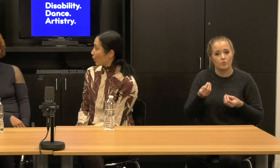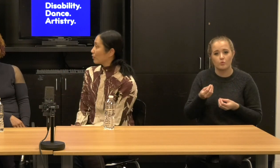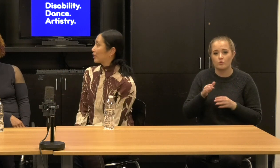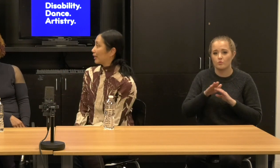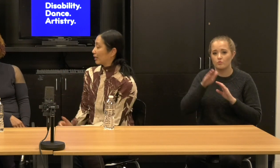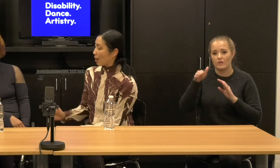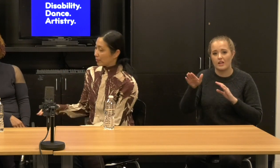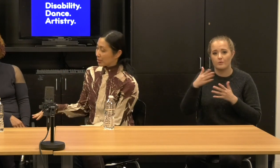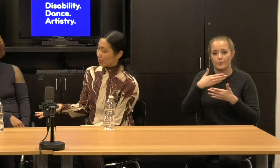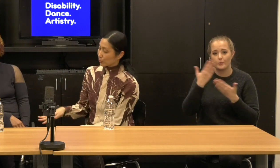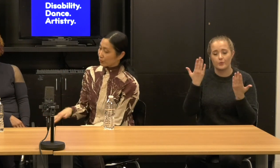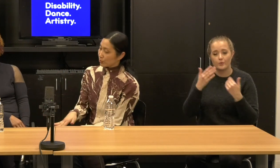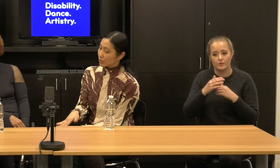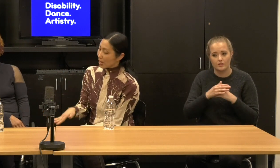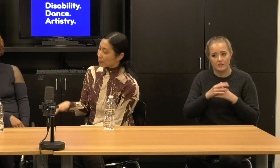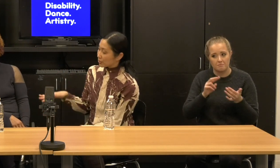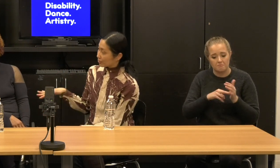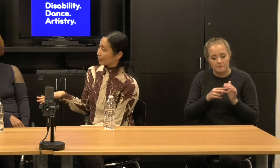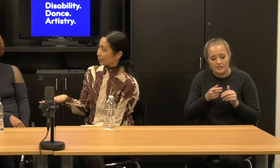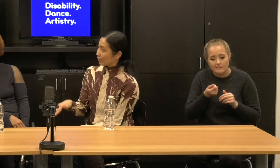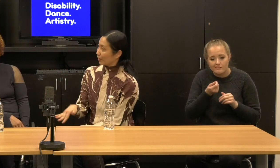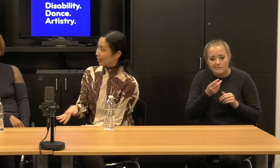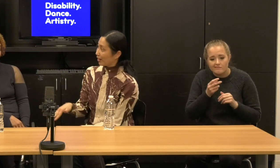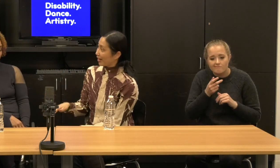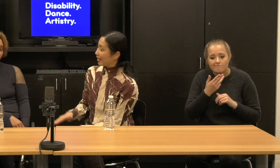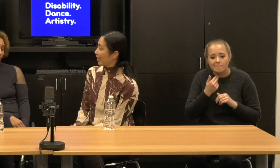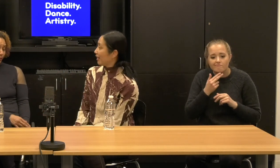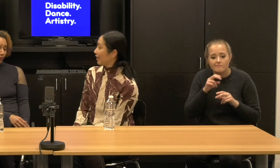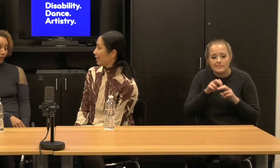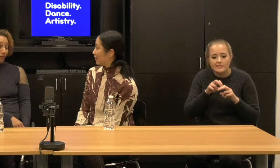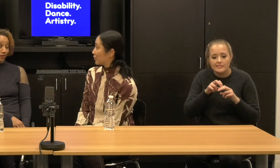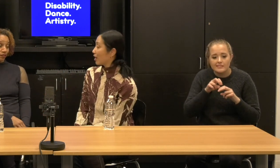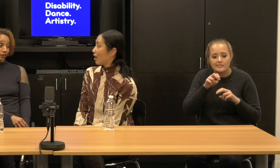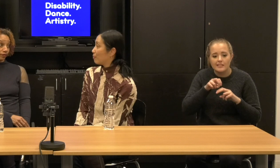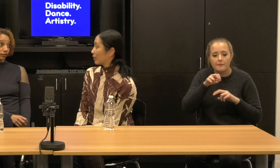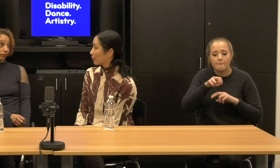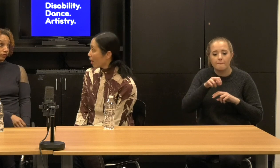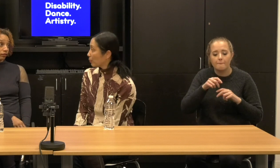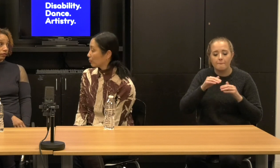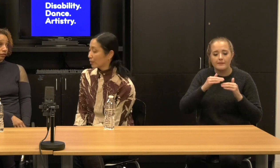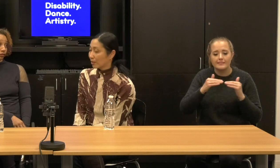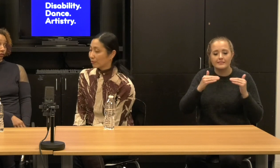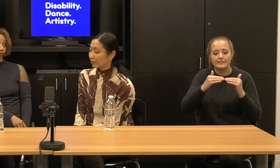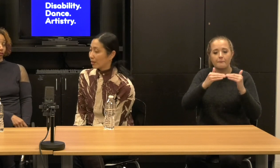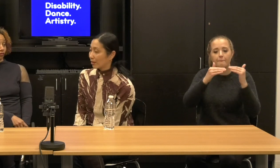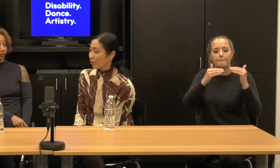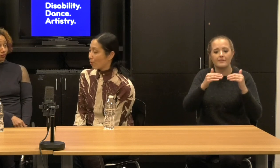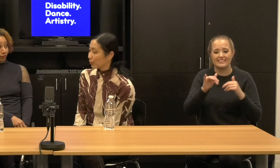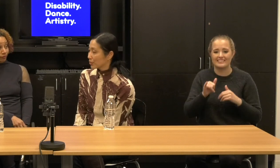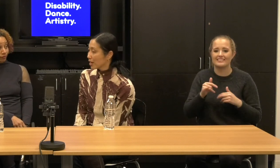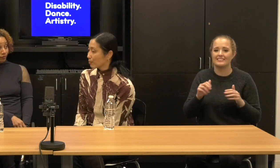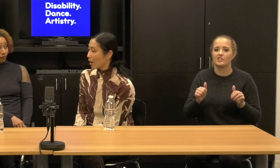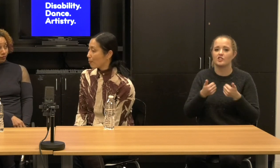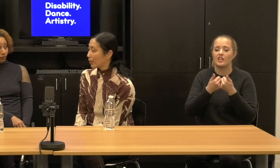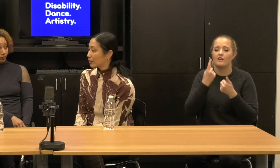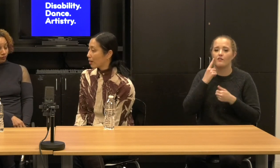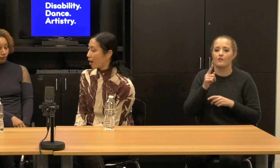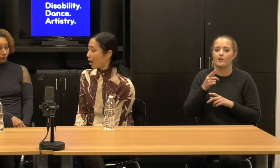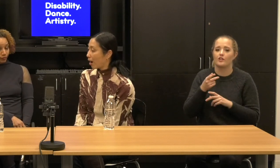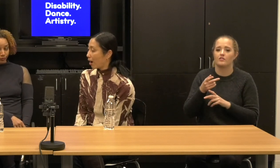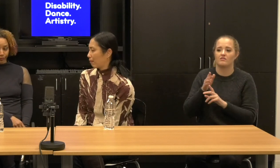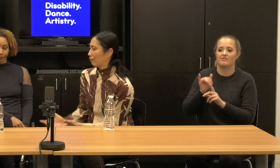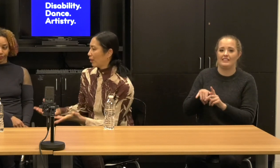So getting up and down those few steps is a big problem all the time.